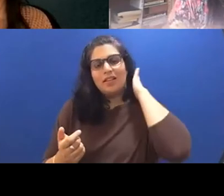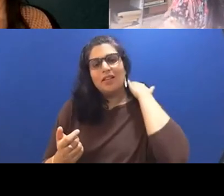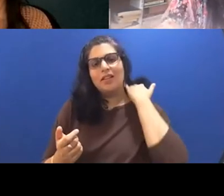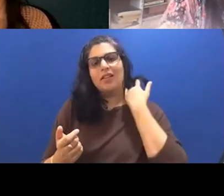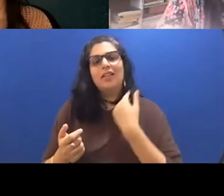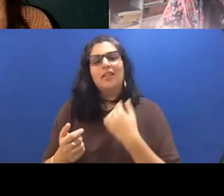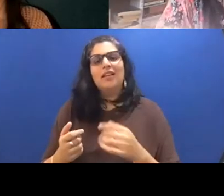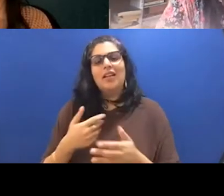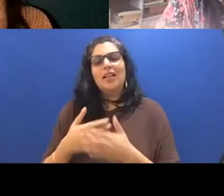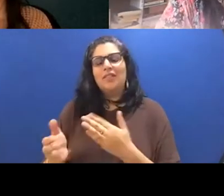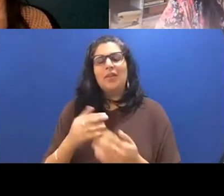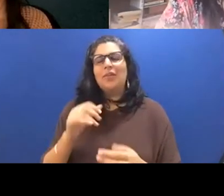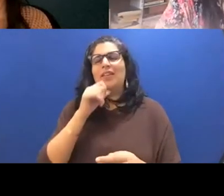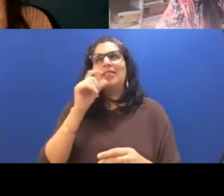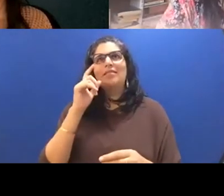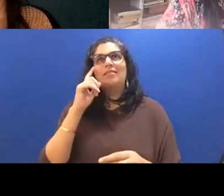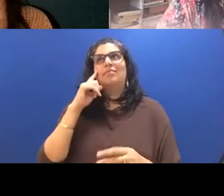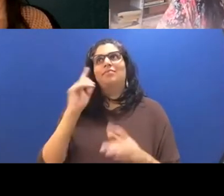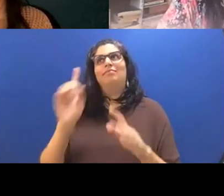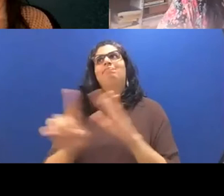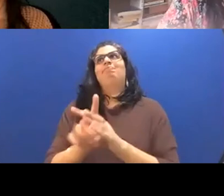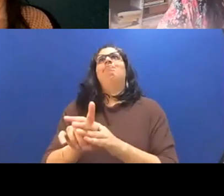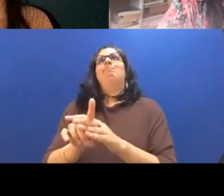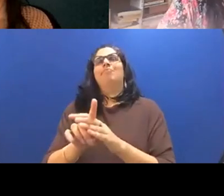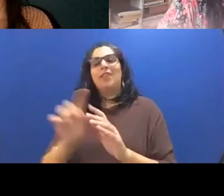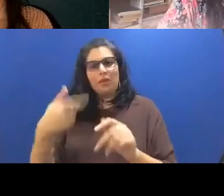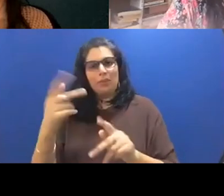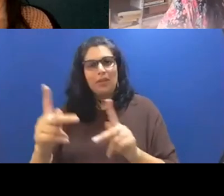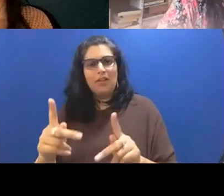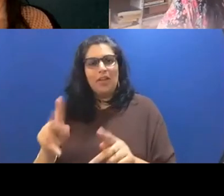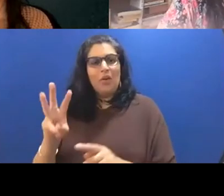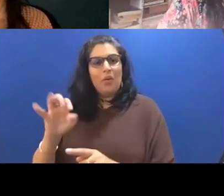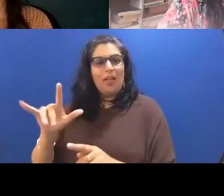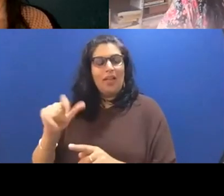stick out to others in this way. I think she thinks of it as like a reminder that that